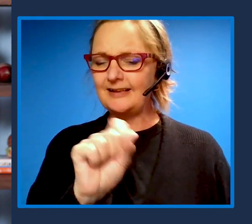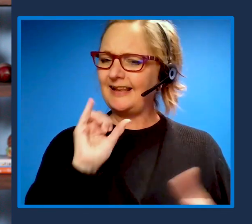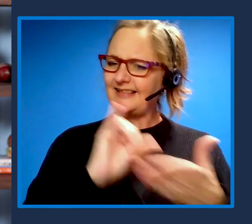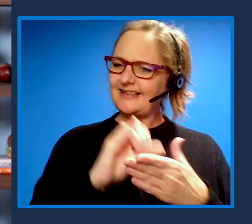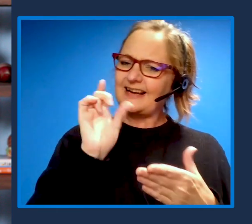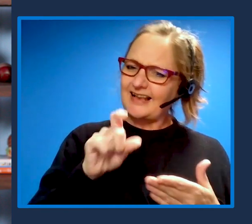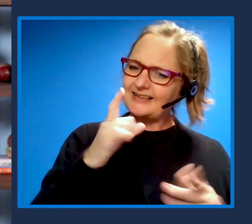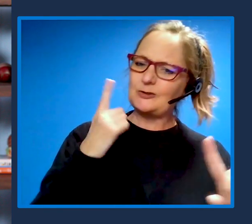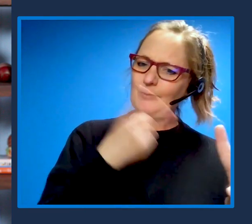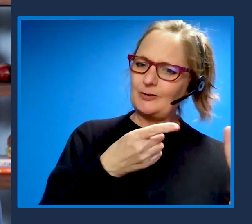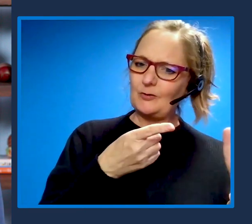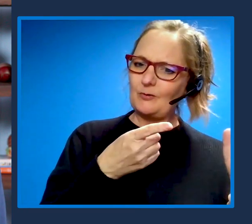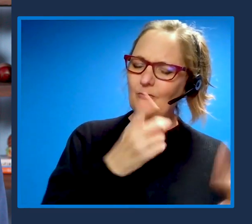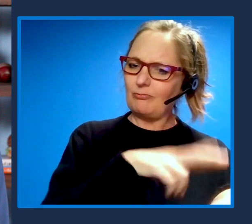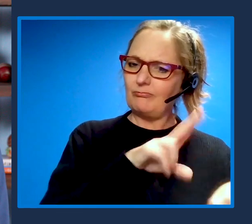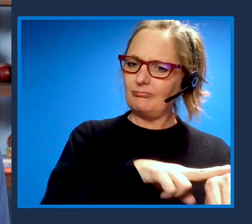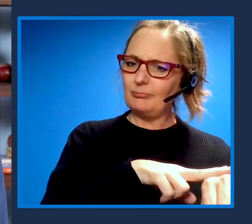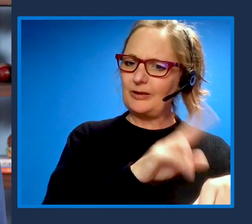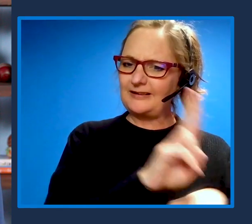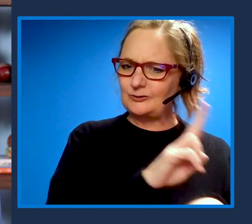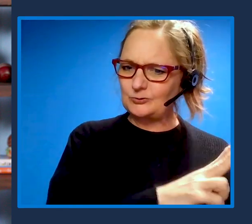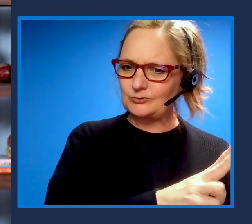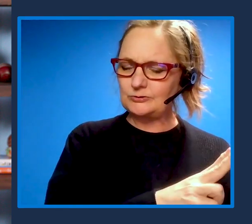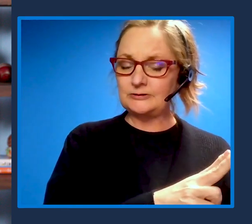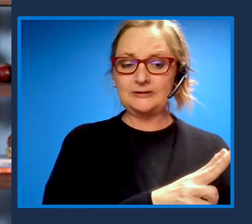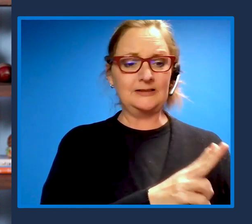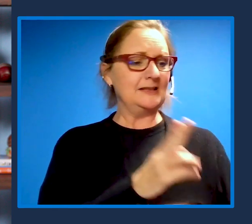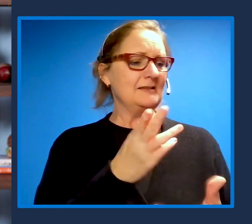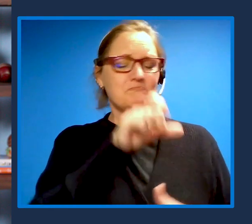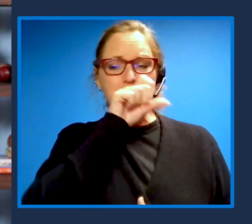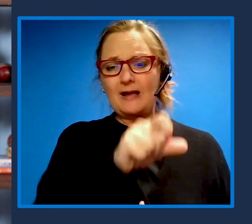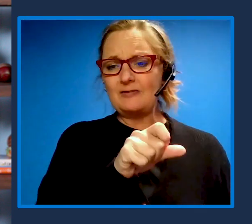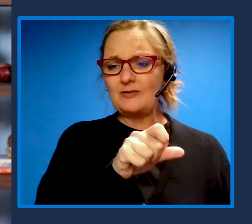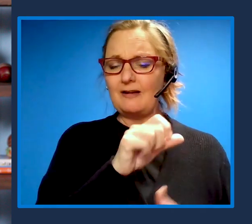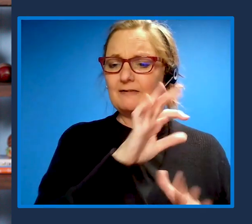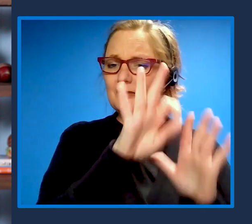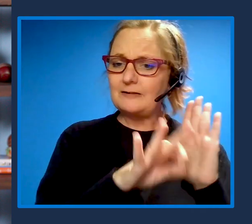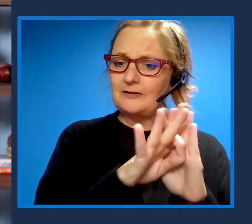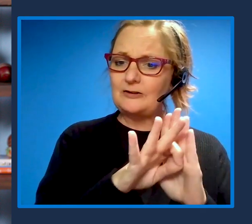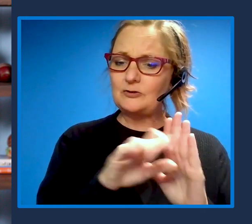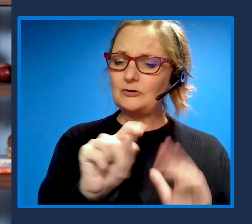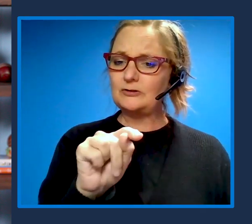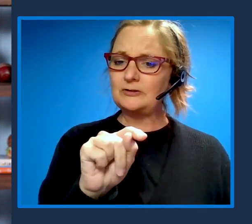of these features that the teams are coming out with. If you send a long email in Outlook